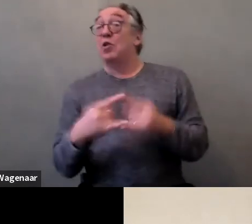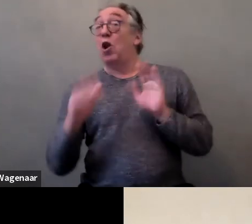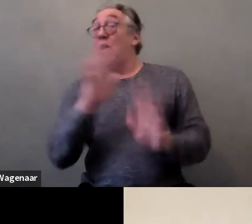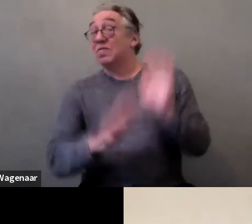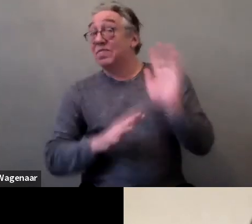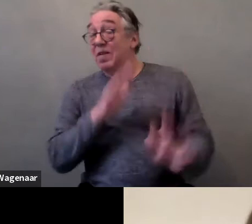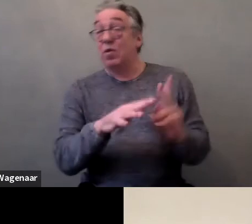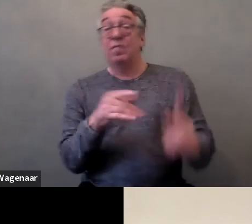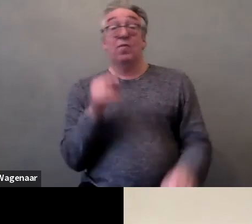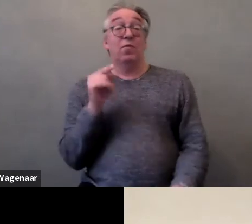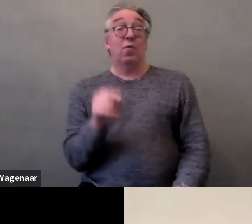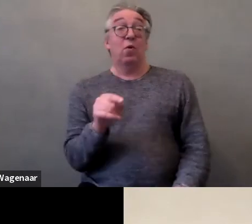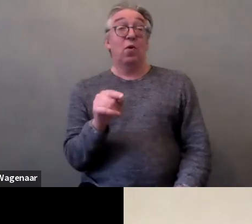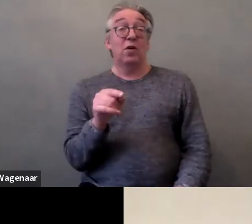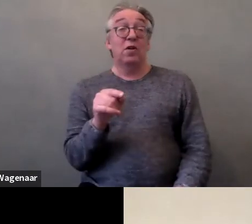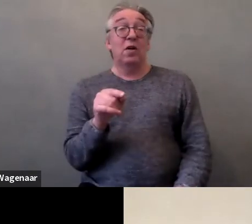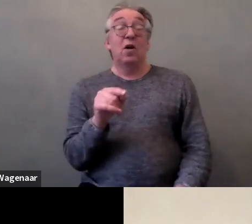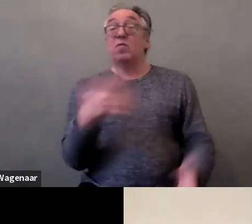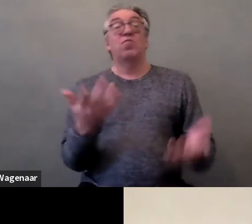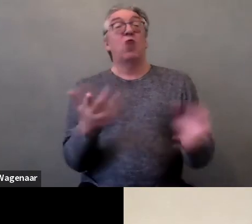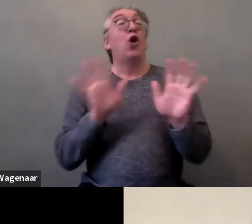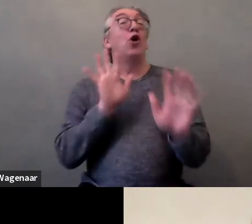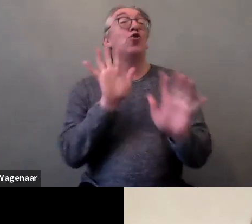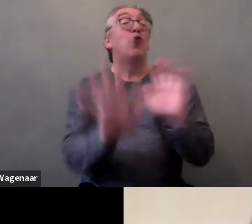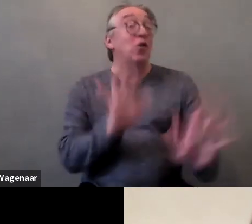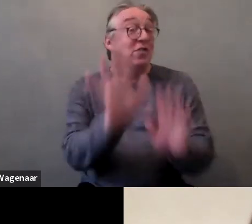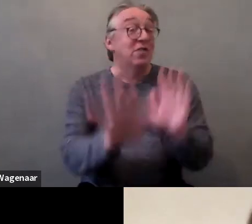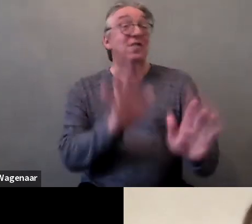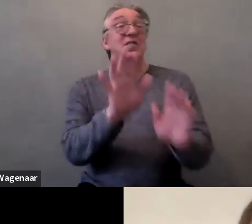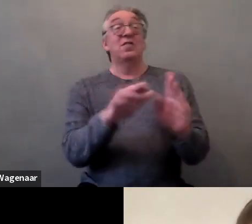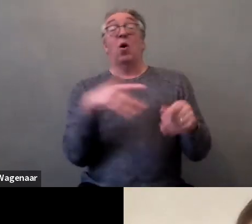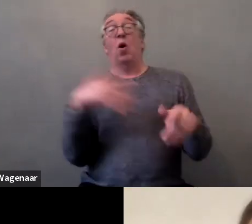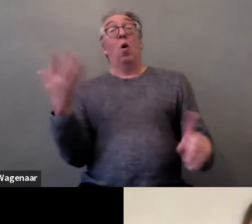from looks to words, to touching, to interfering with assistive devices